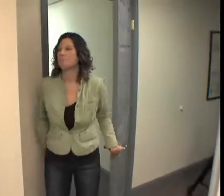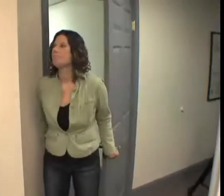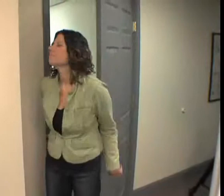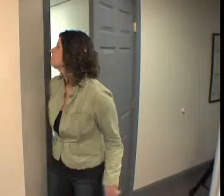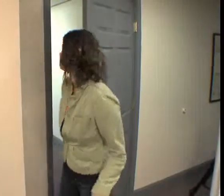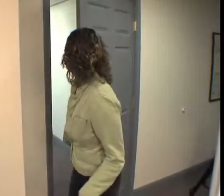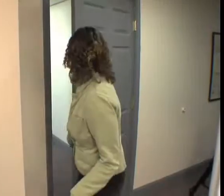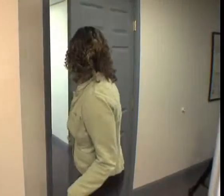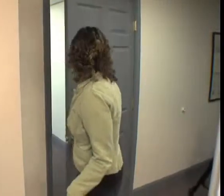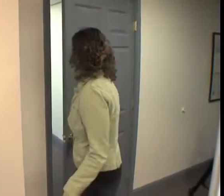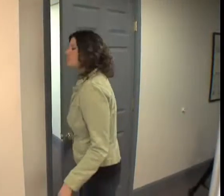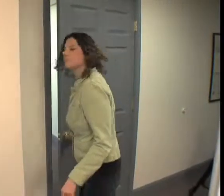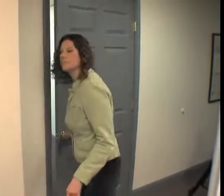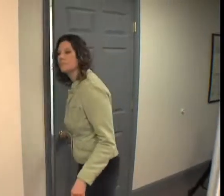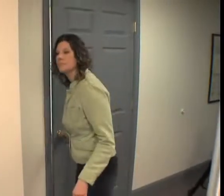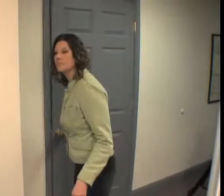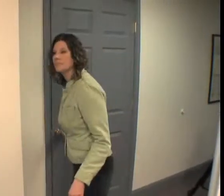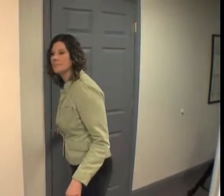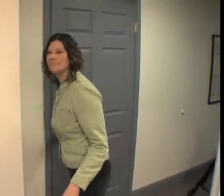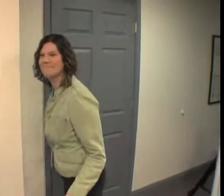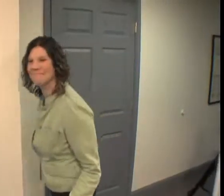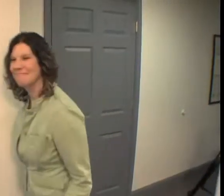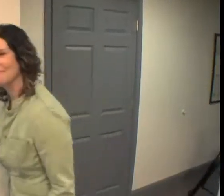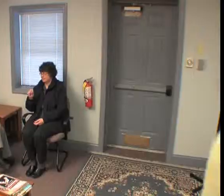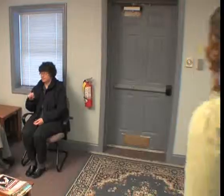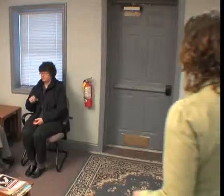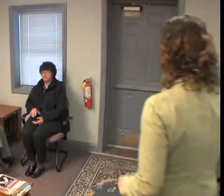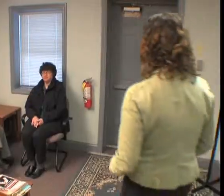THEY'VE TRIED IN THE PAST, BEEN FRUSTRATED, AND DON’T GO BACK.